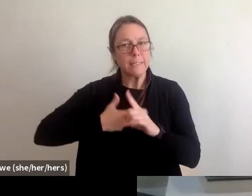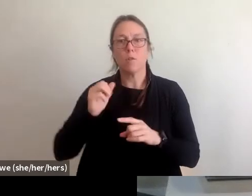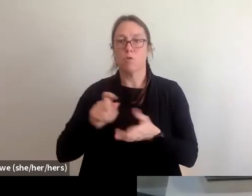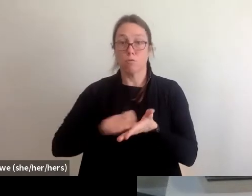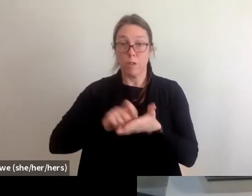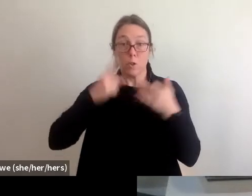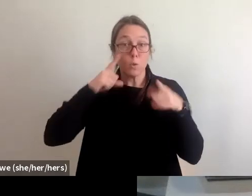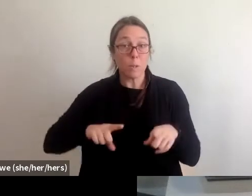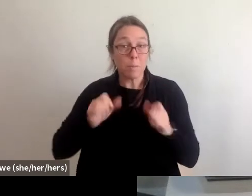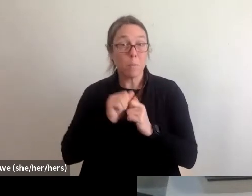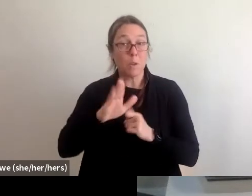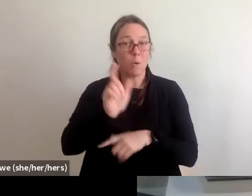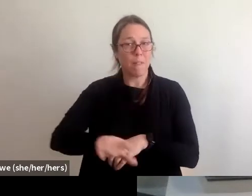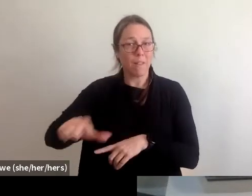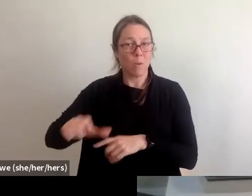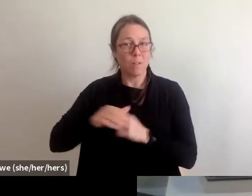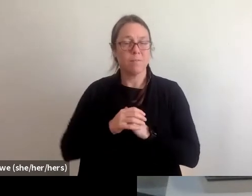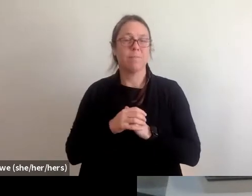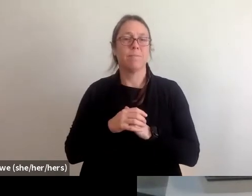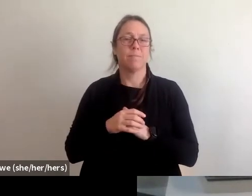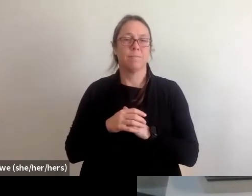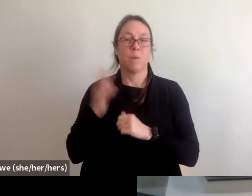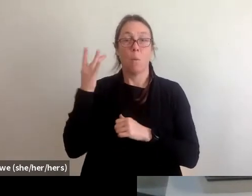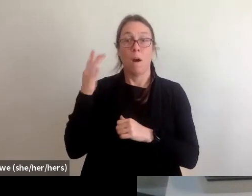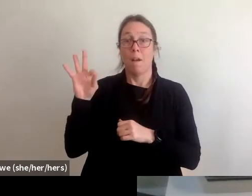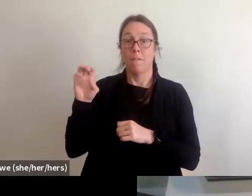with your landlord, because FEMA will need to see